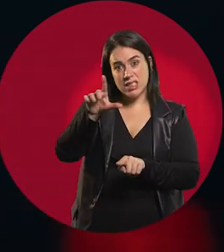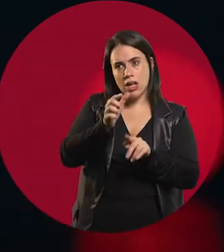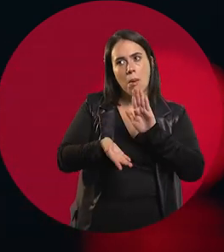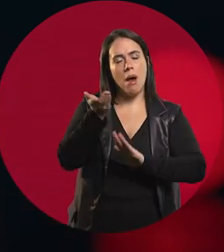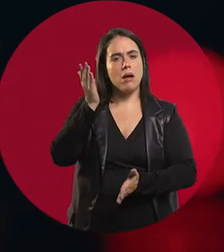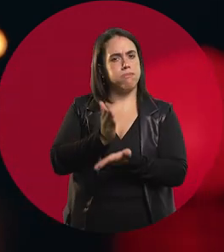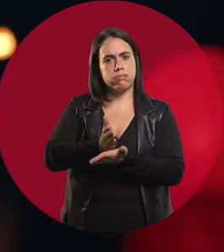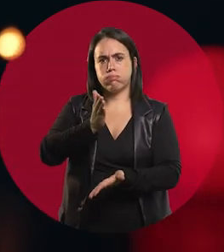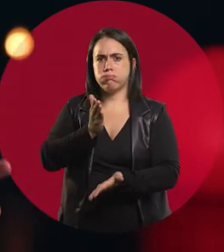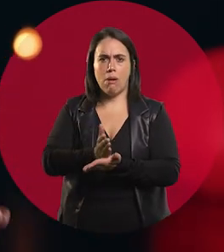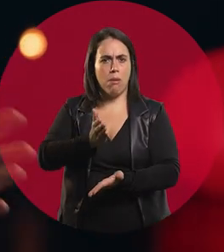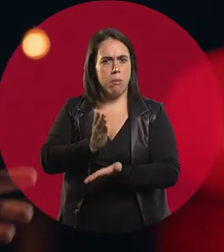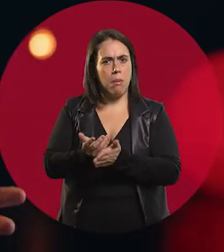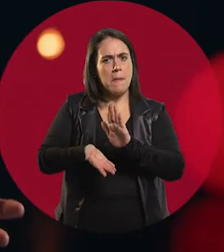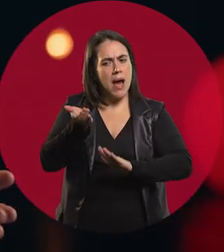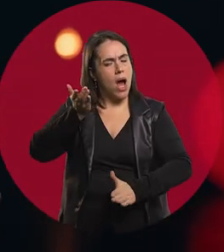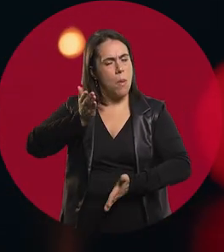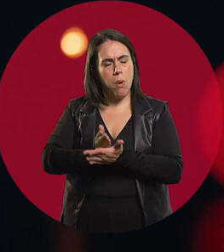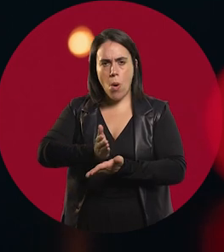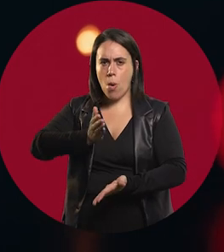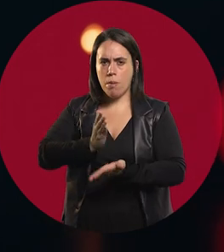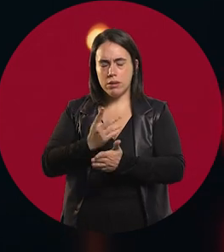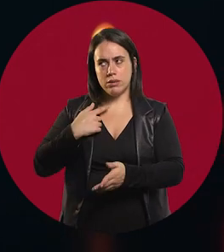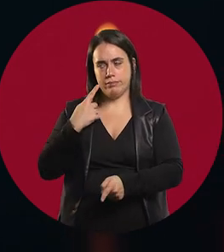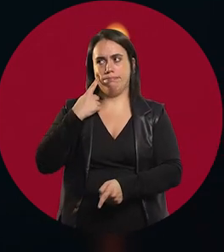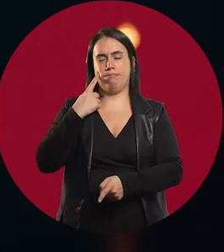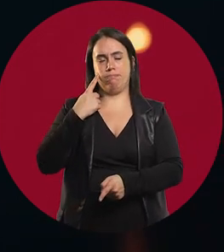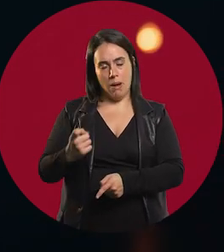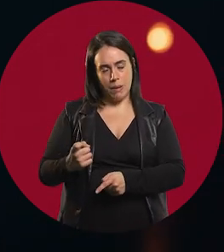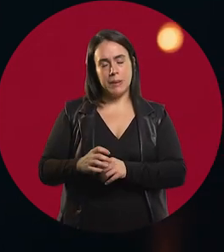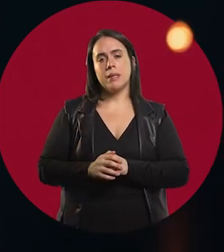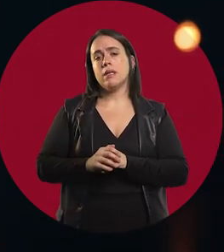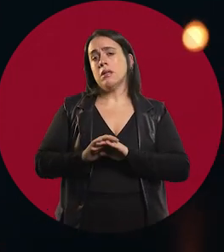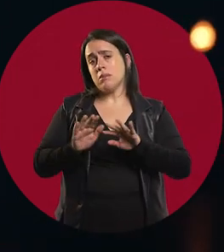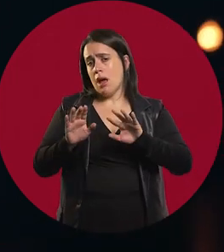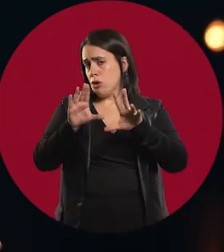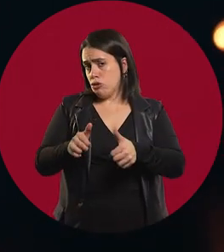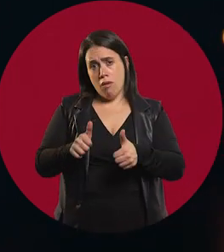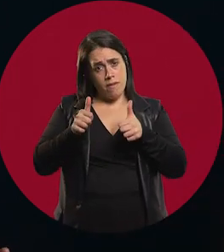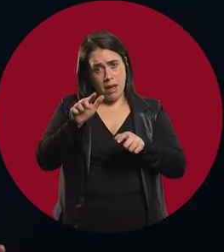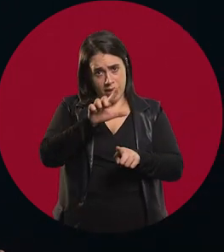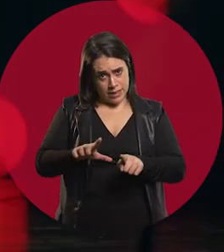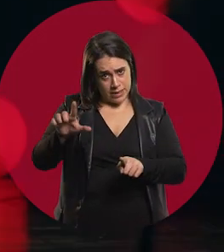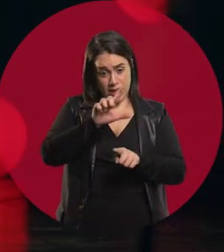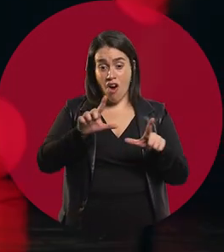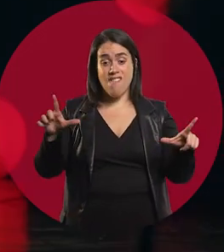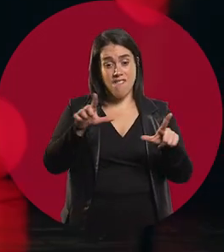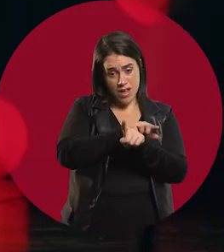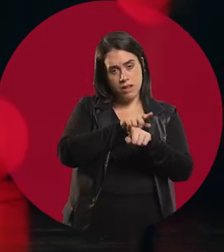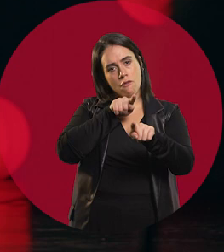which I noticed over the years. But hey, I did well there. Later, I entered university,